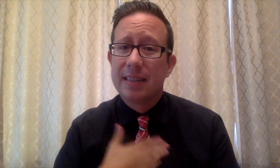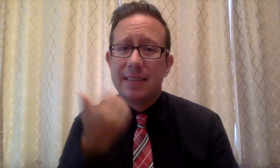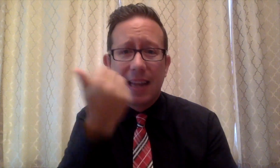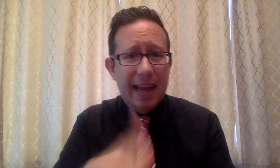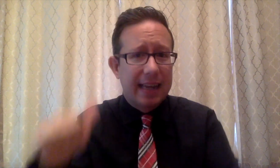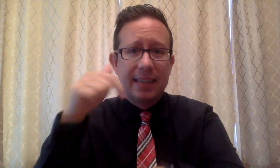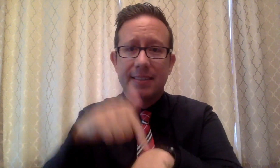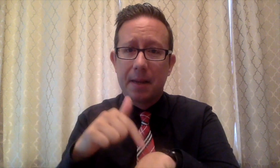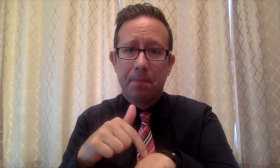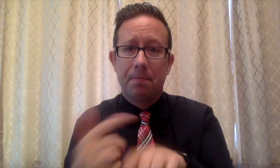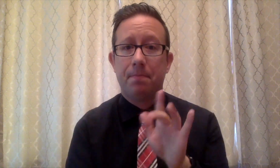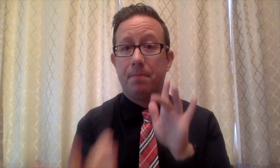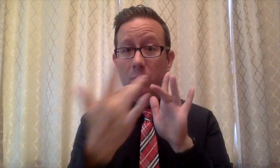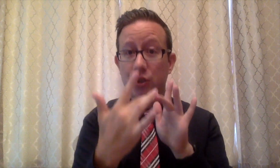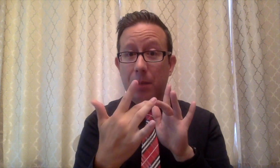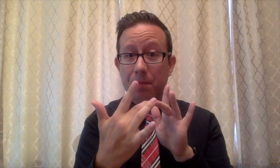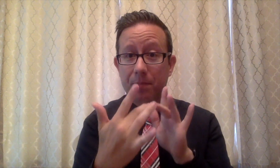Please don’t hesitate to contact me.